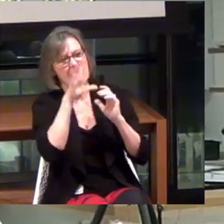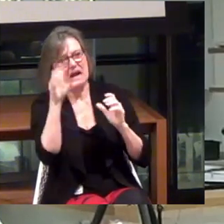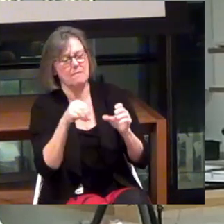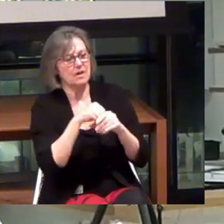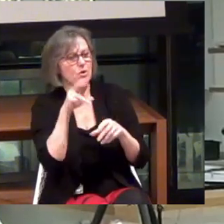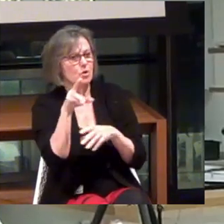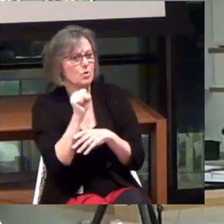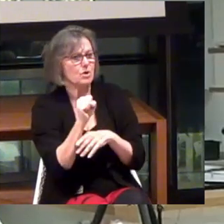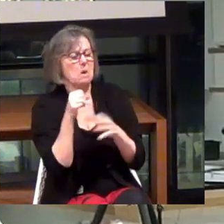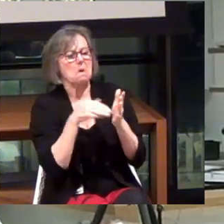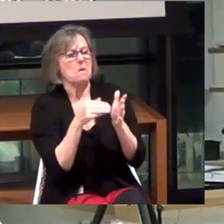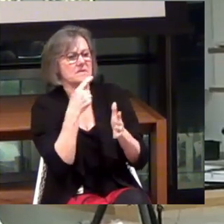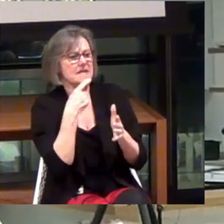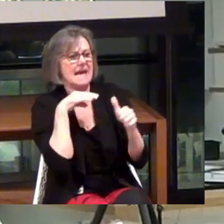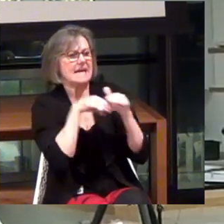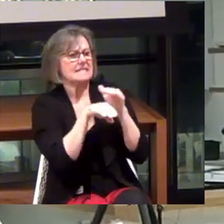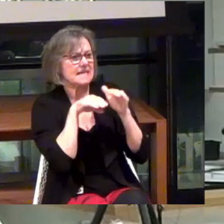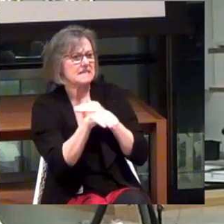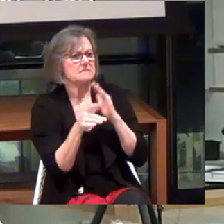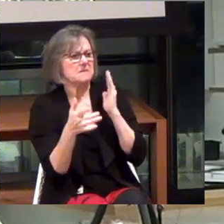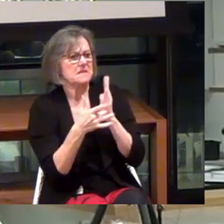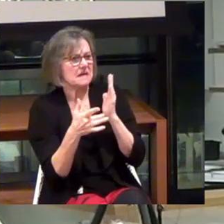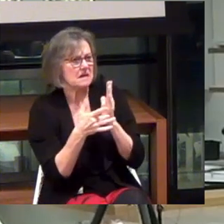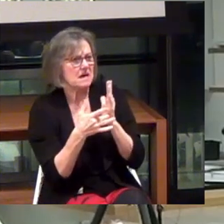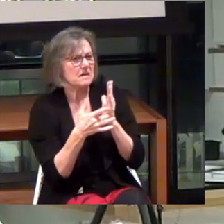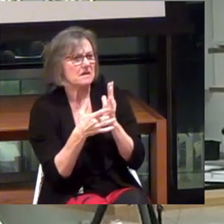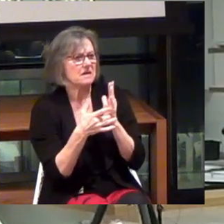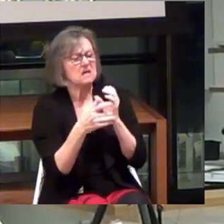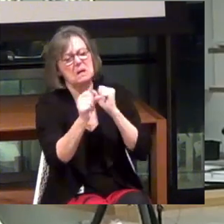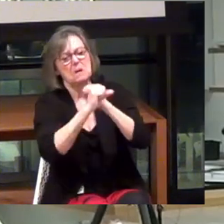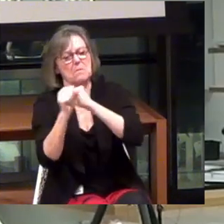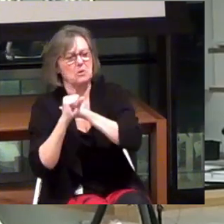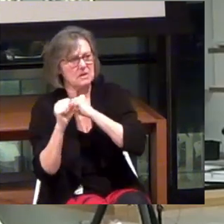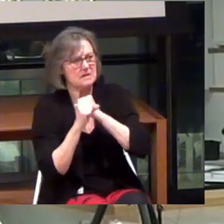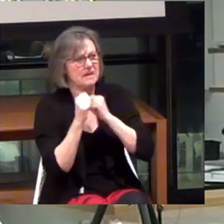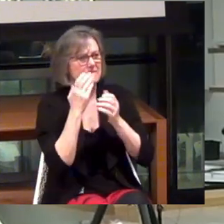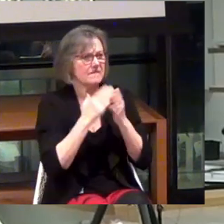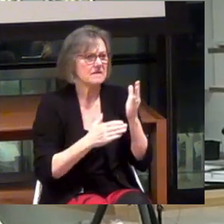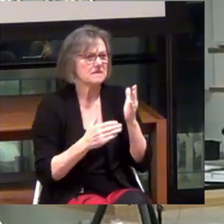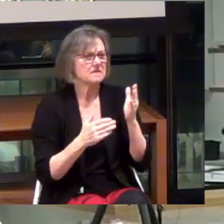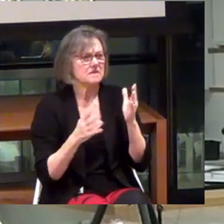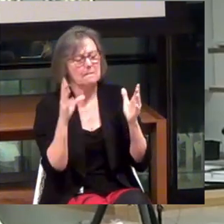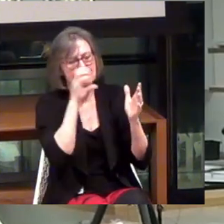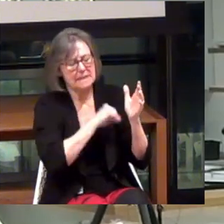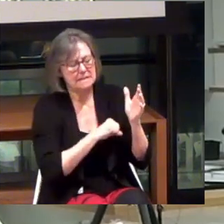And they often say accessibility technology in its commercialization phase is a hit and miss.